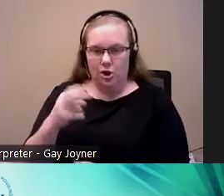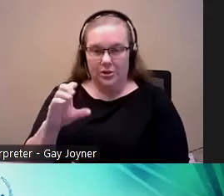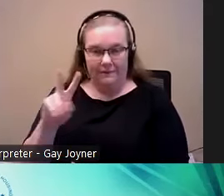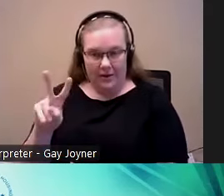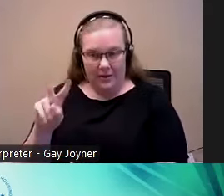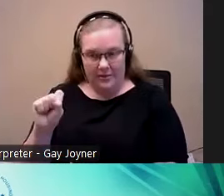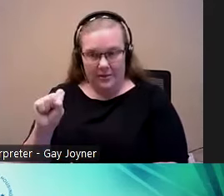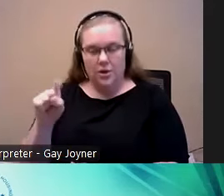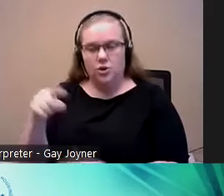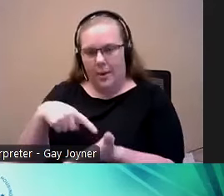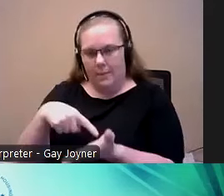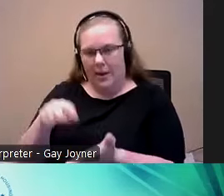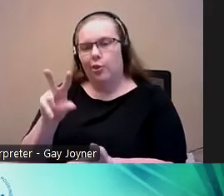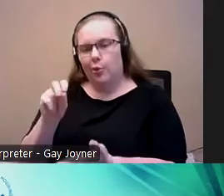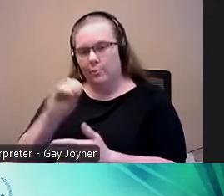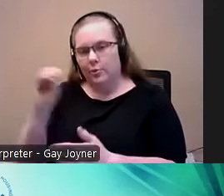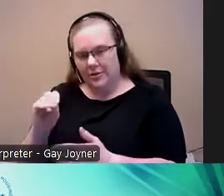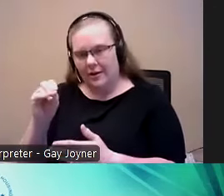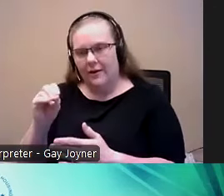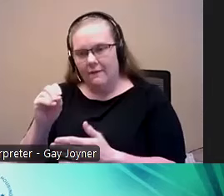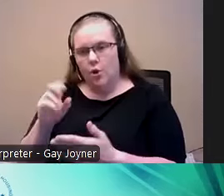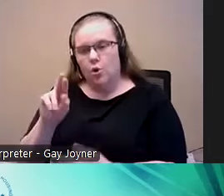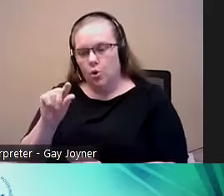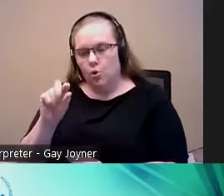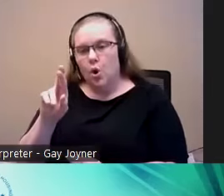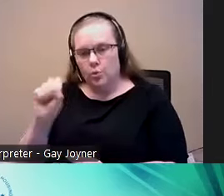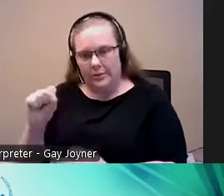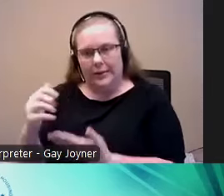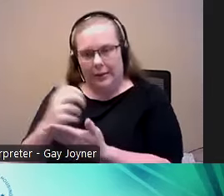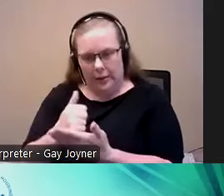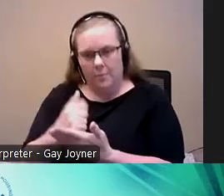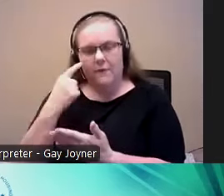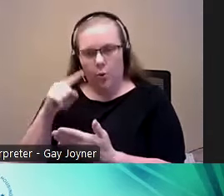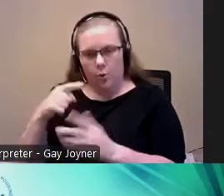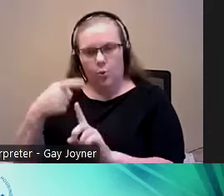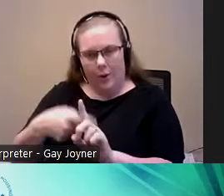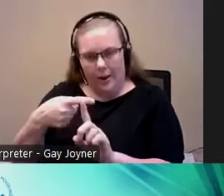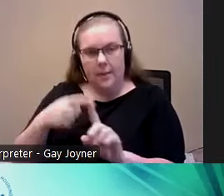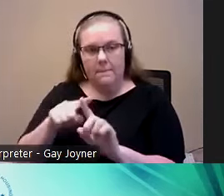gross income towards went. Most of the other rules are the same except there are special